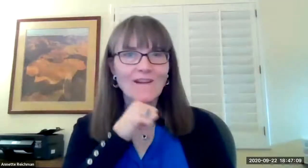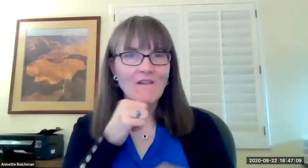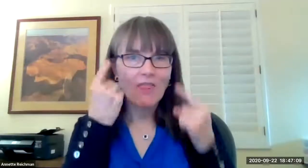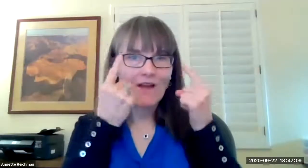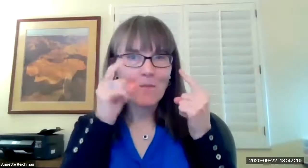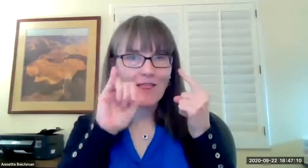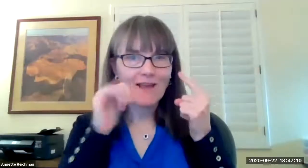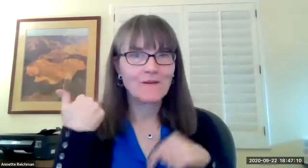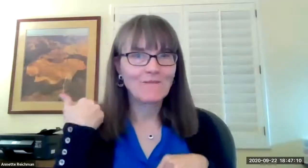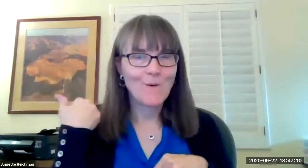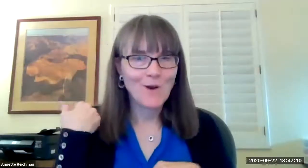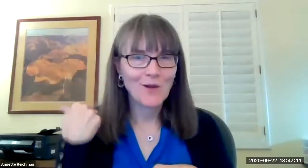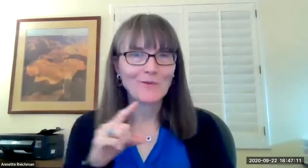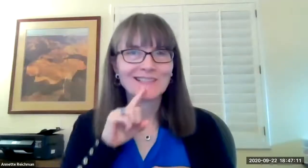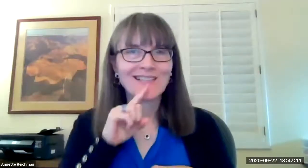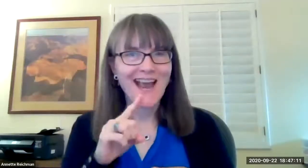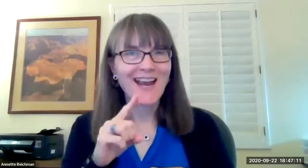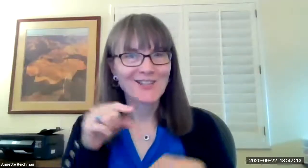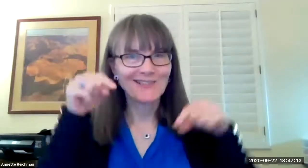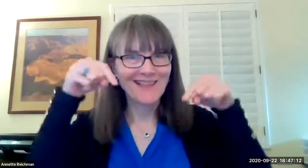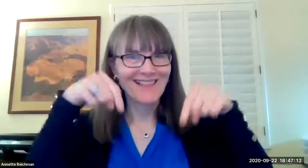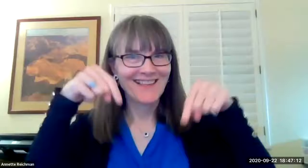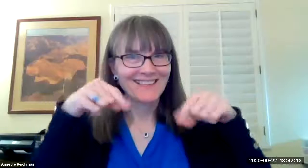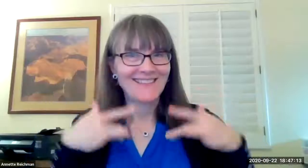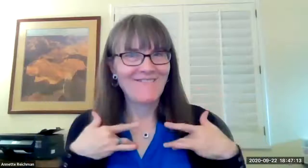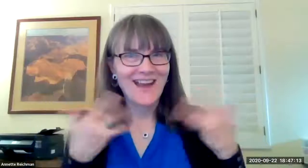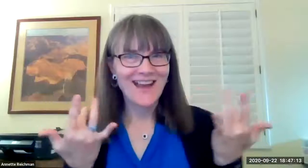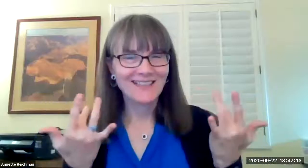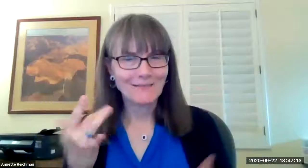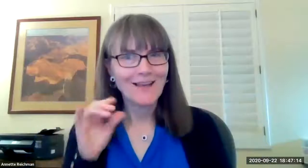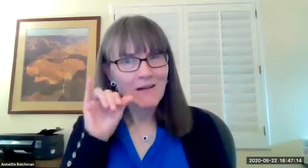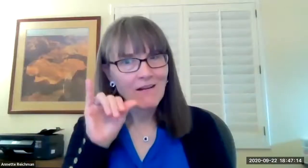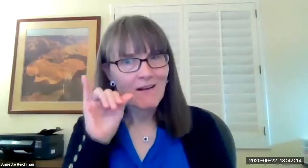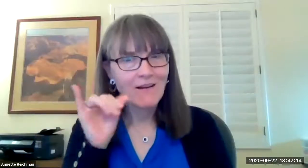question